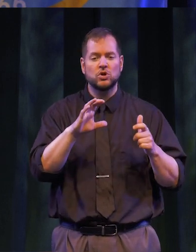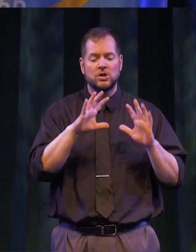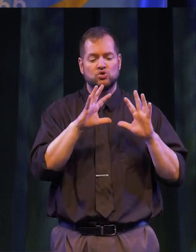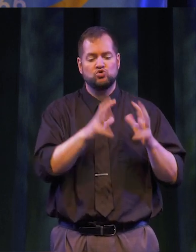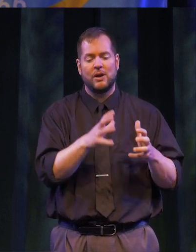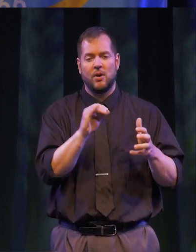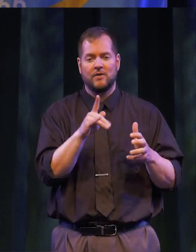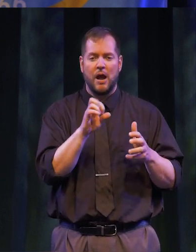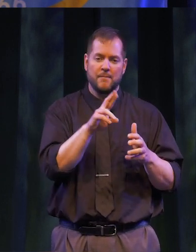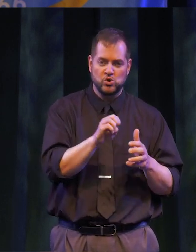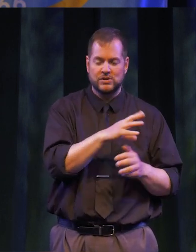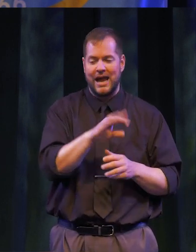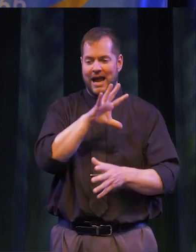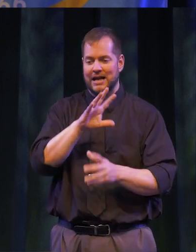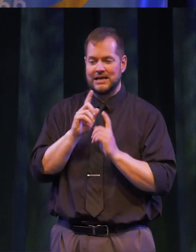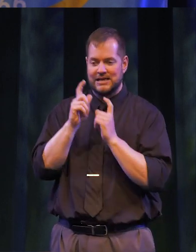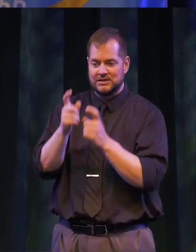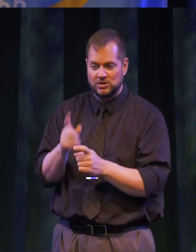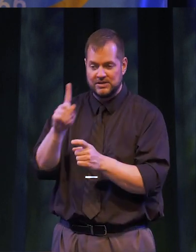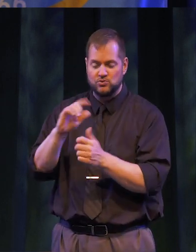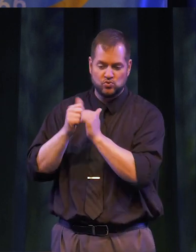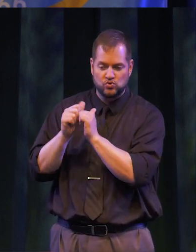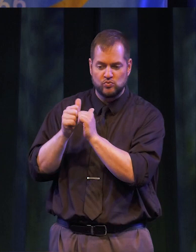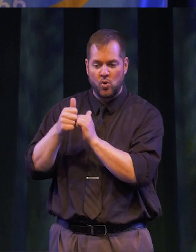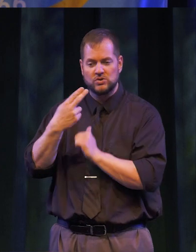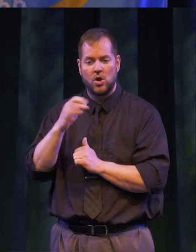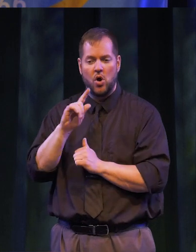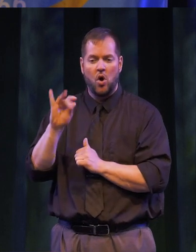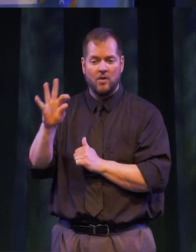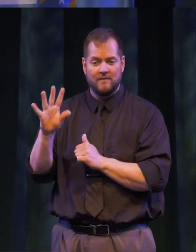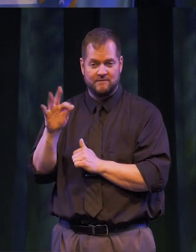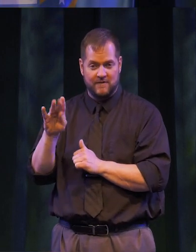COMMERCE AND INDUCTED INTO MCC’S SPORTS HALL OF FAME.